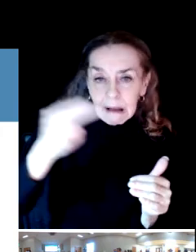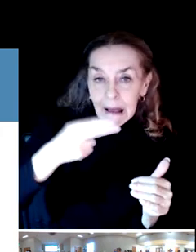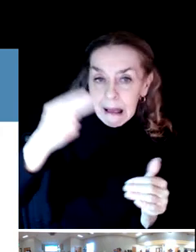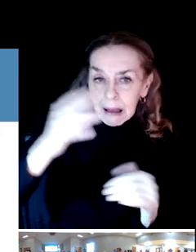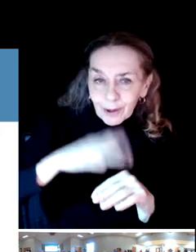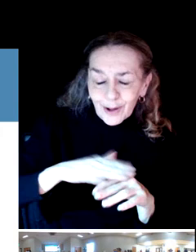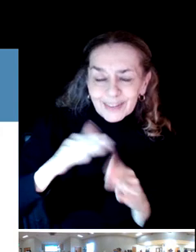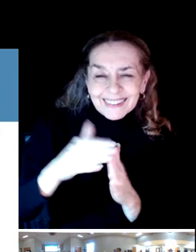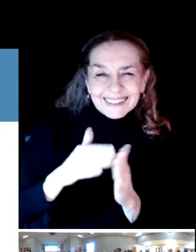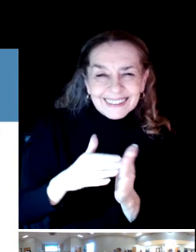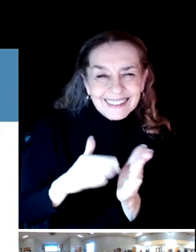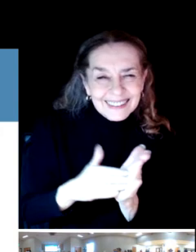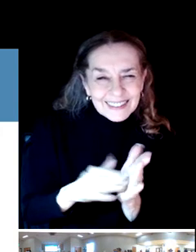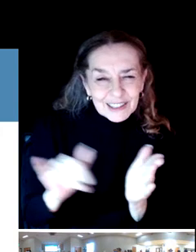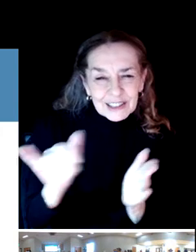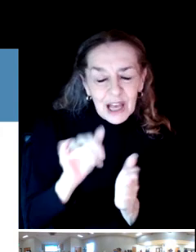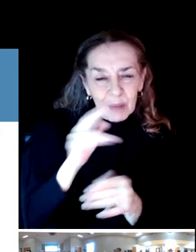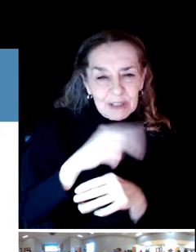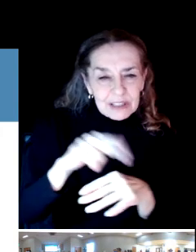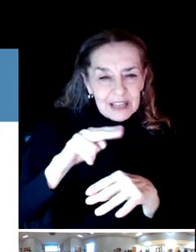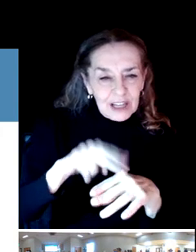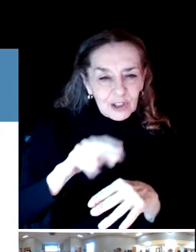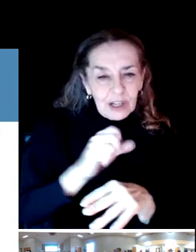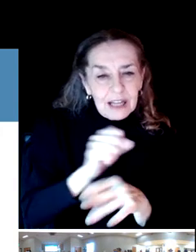state trends.